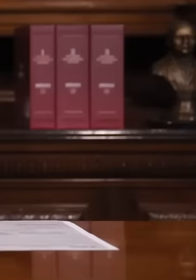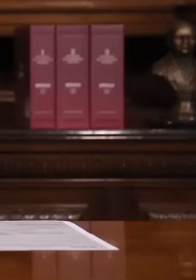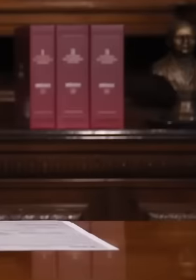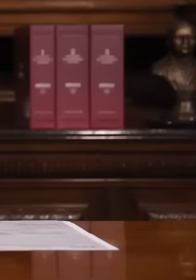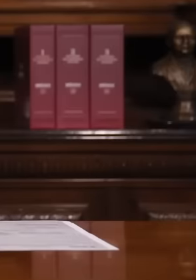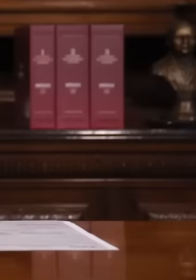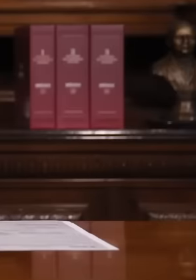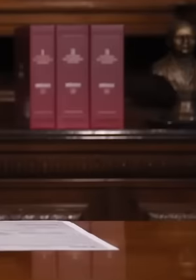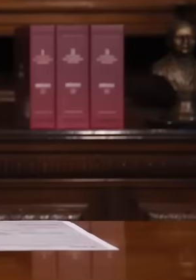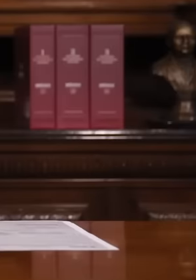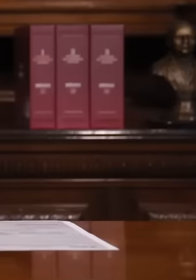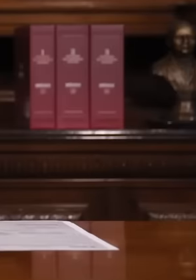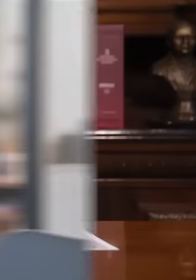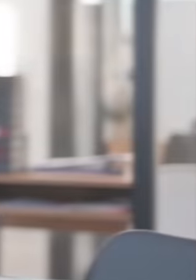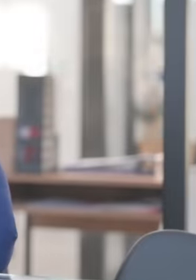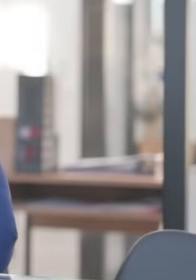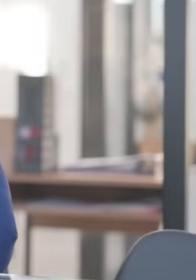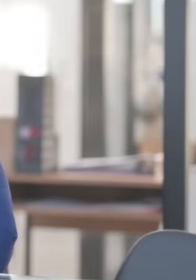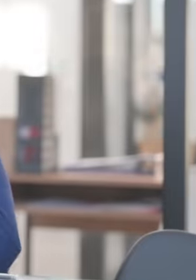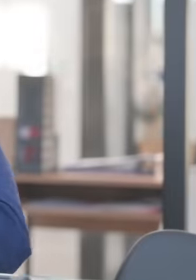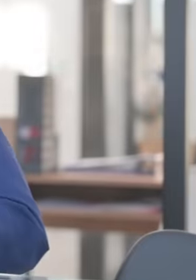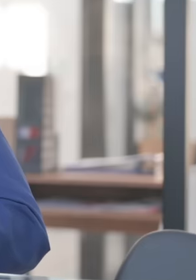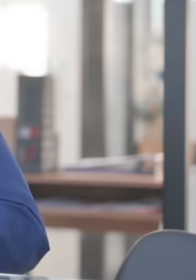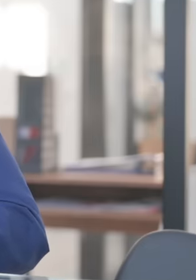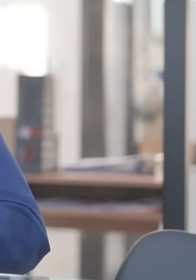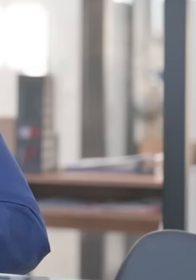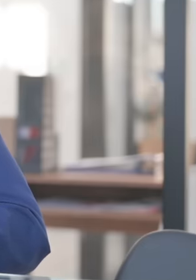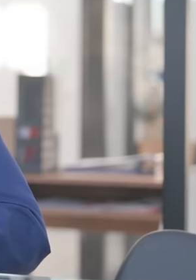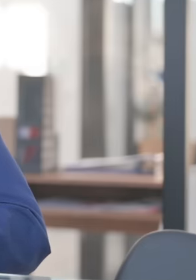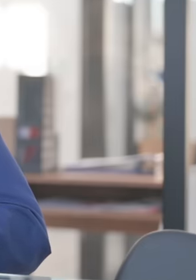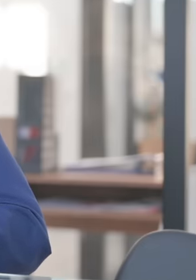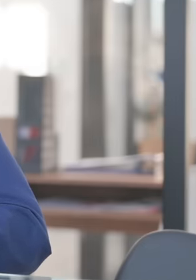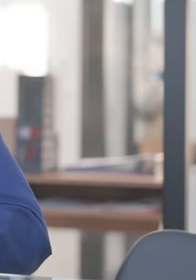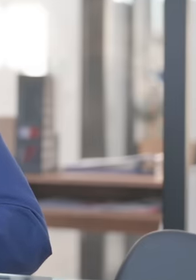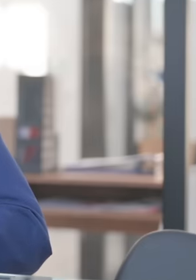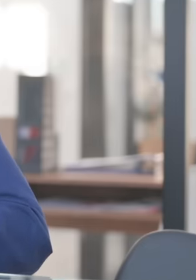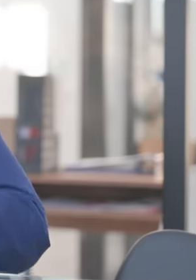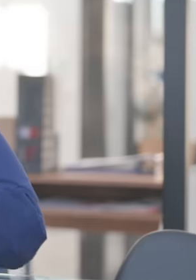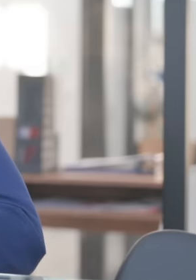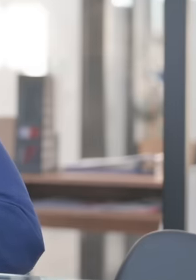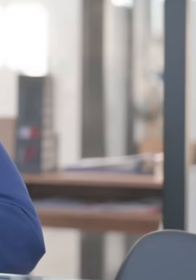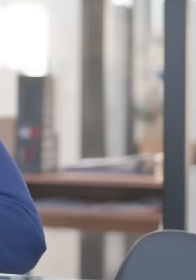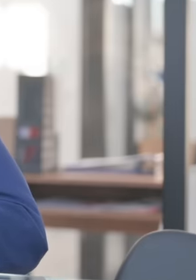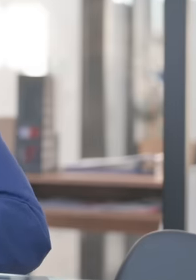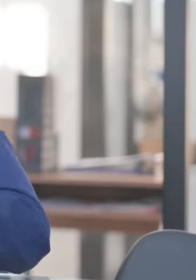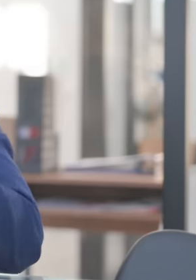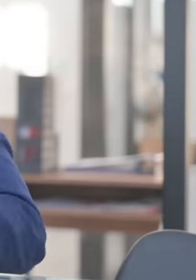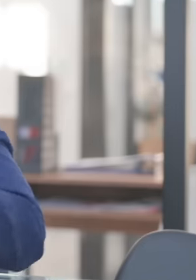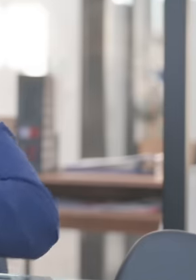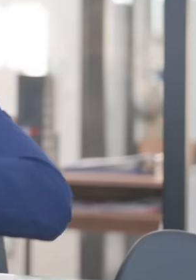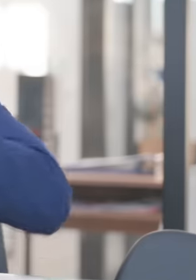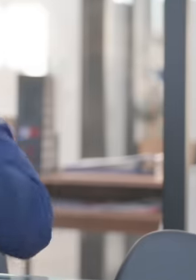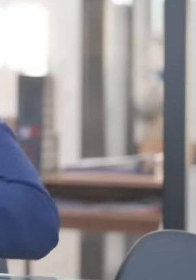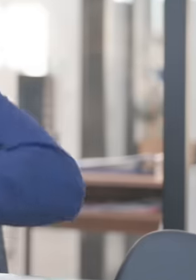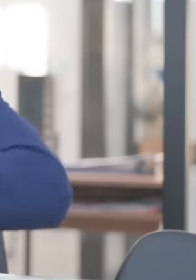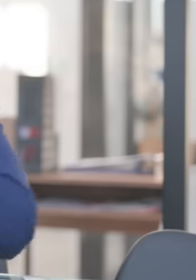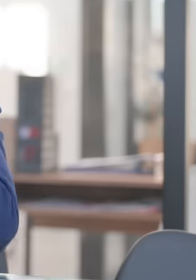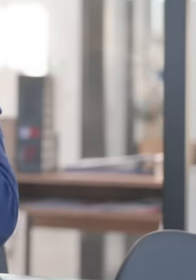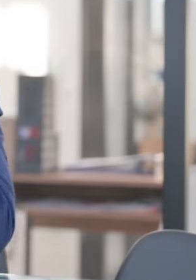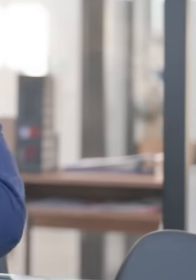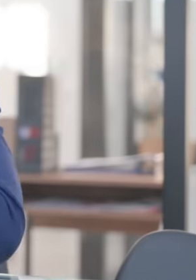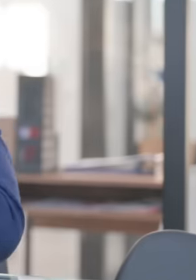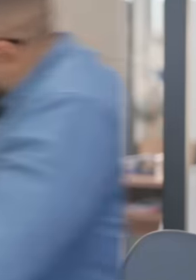new rules on foreign businessmen who want to work with Mexican oil. This